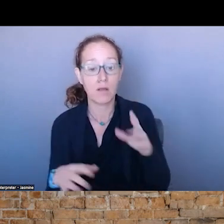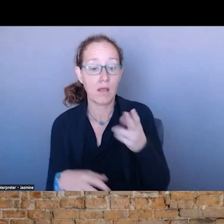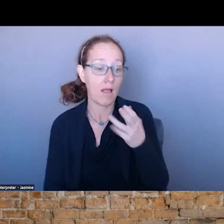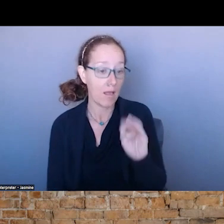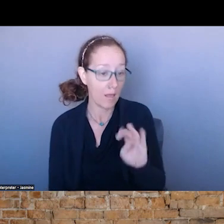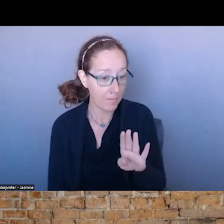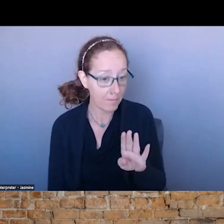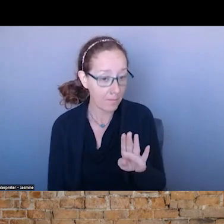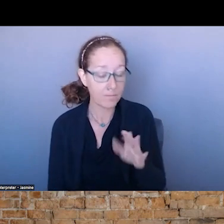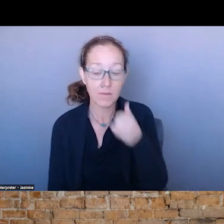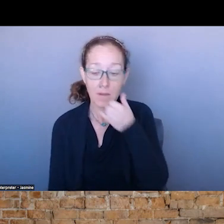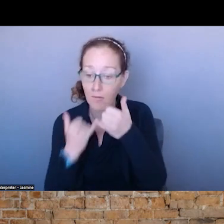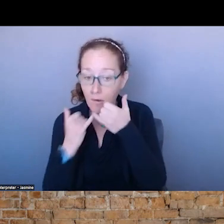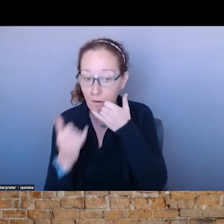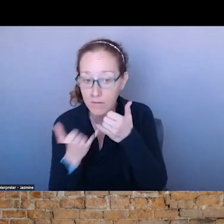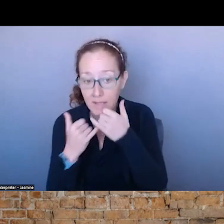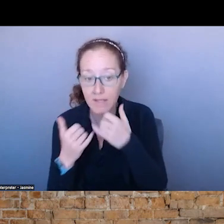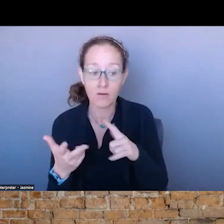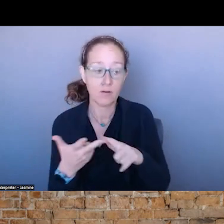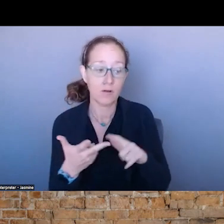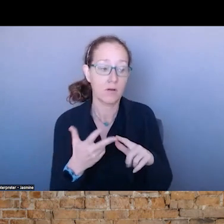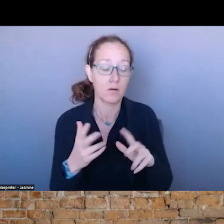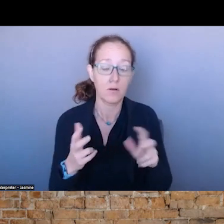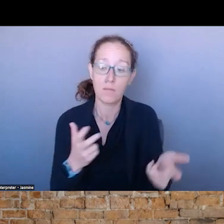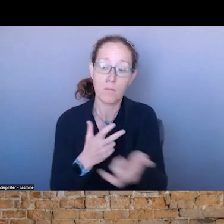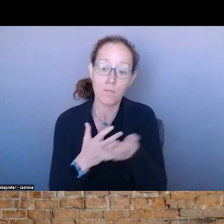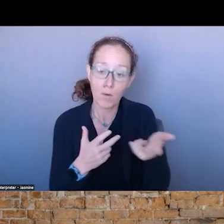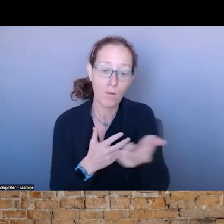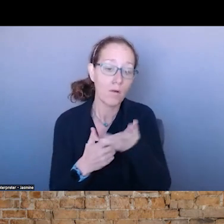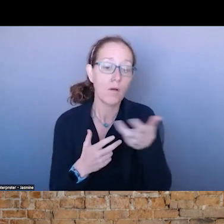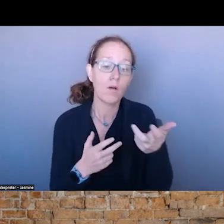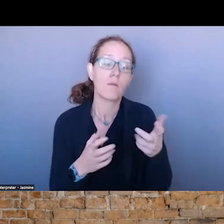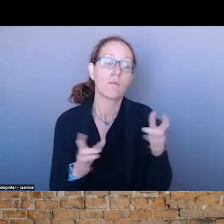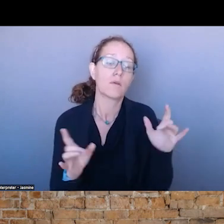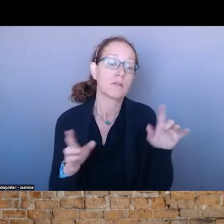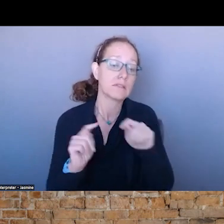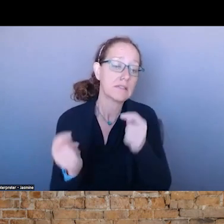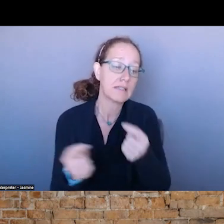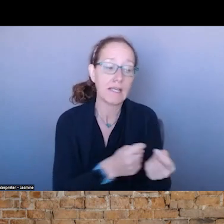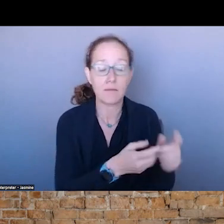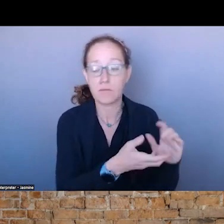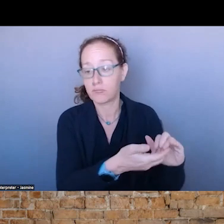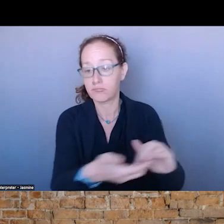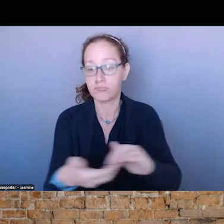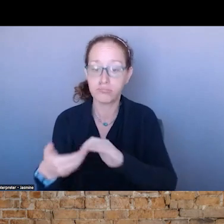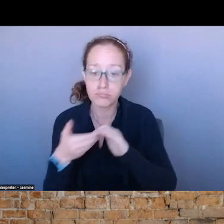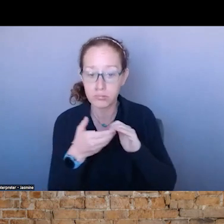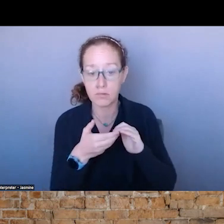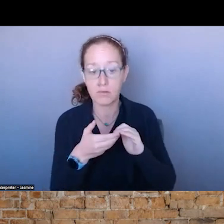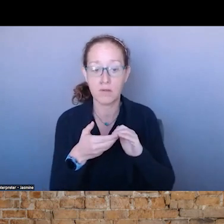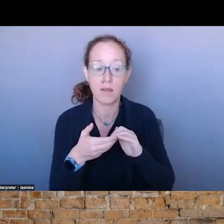MOBILE CRISIS TEAMS AND DISPATCHED 400 TEAMS PER MONTH. THE LAW